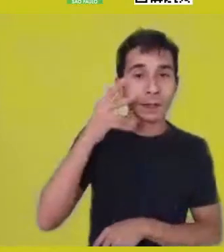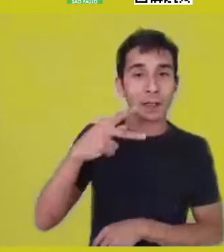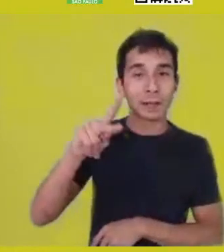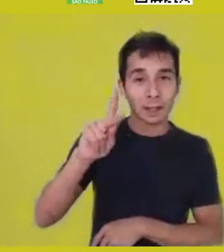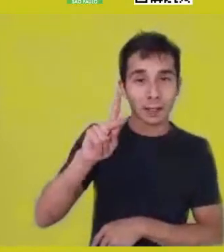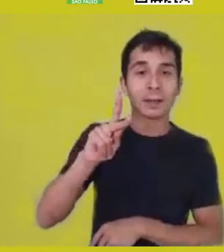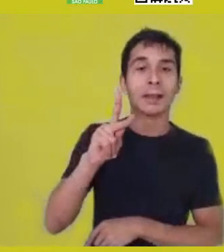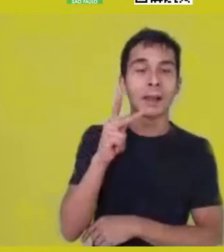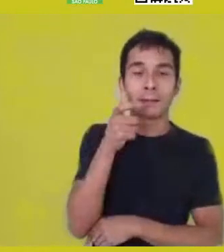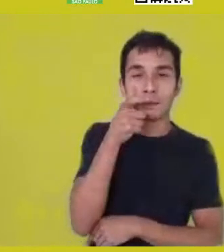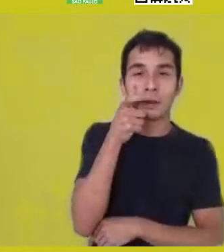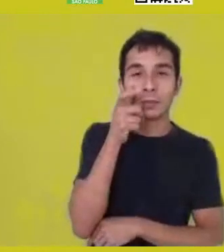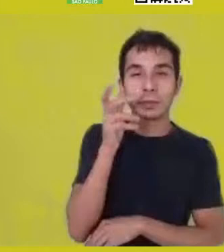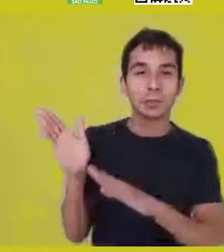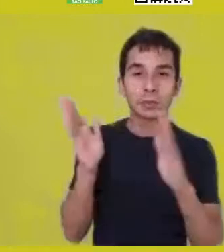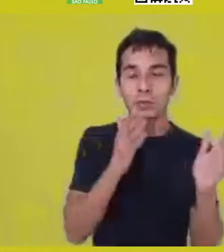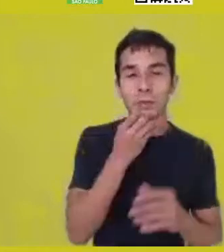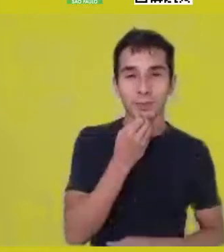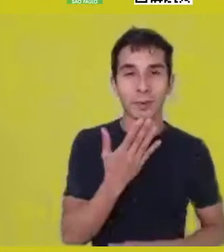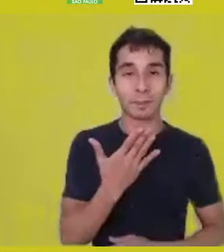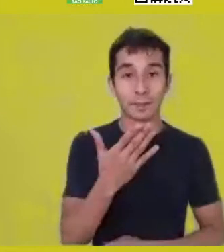and thank you again. Thaís.